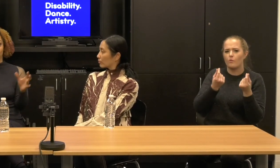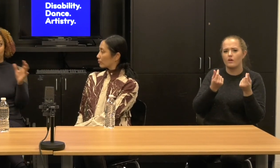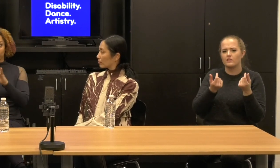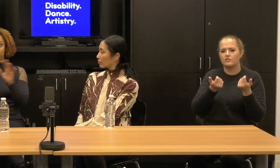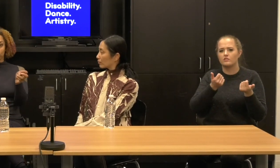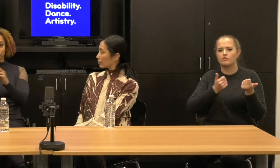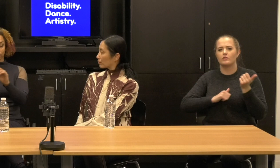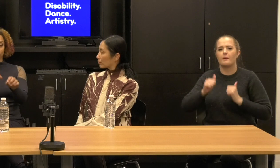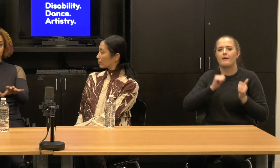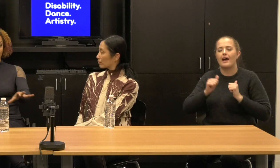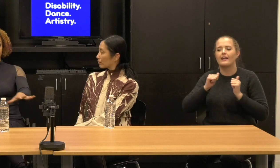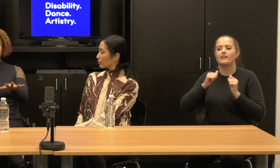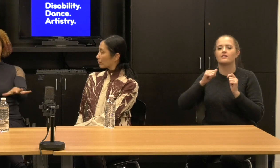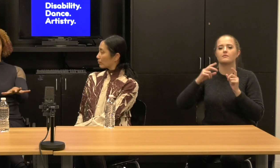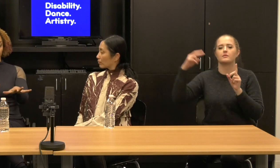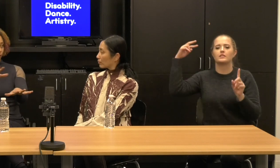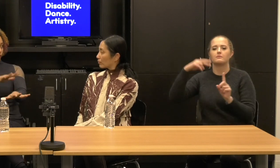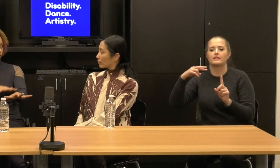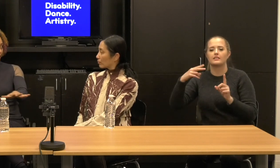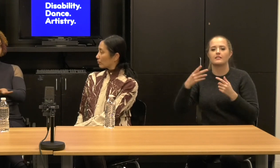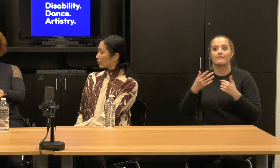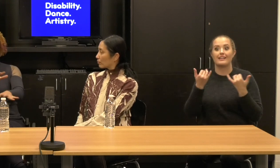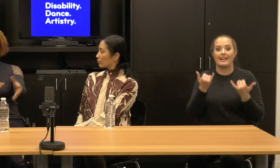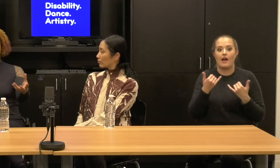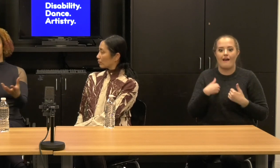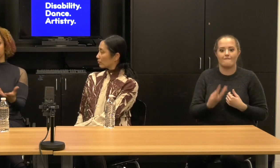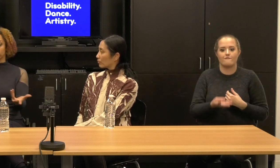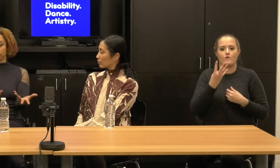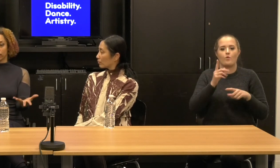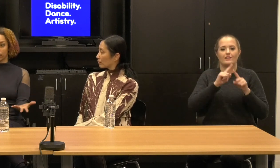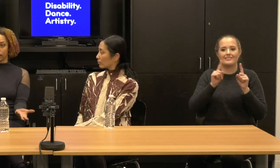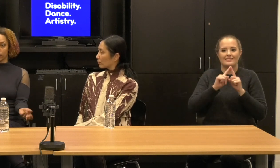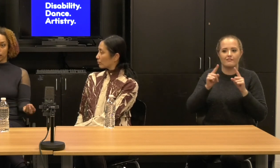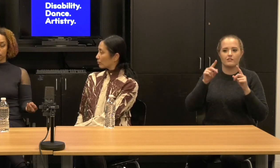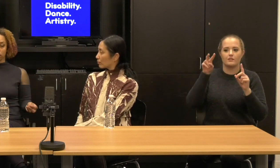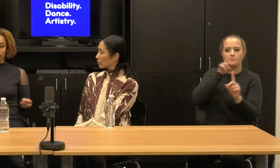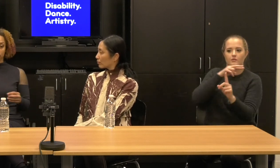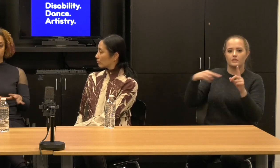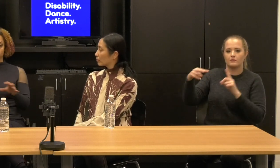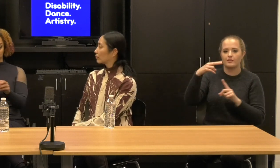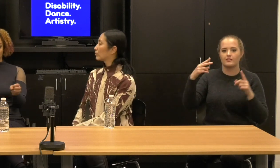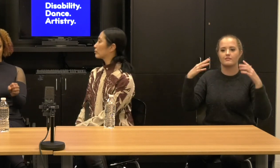And so all of a sudden we have four tracks of sound that are rendering this particular